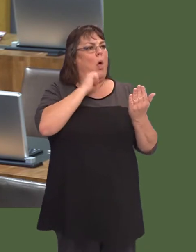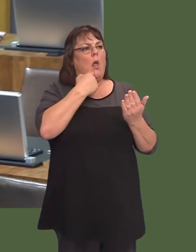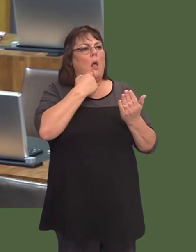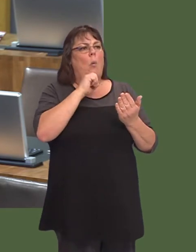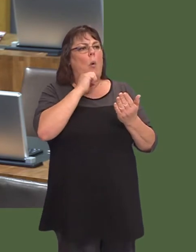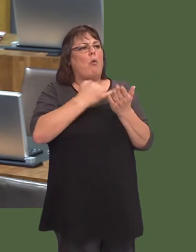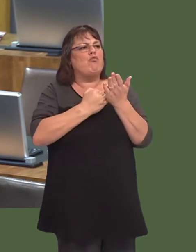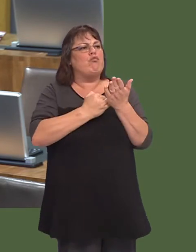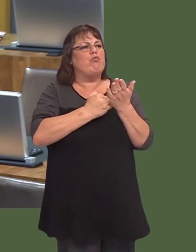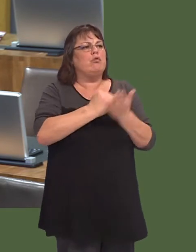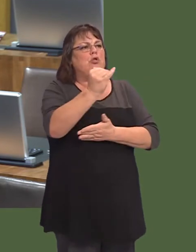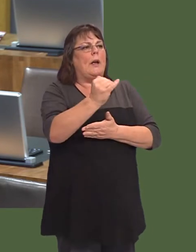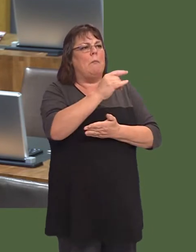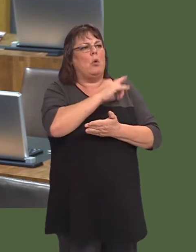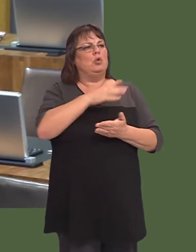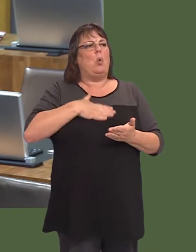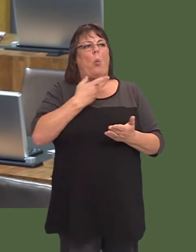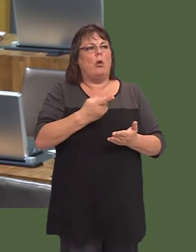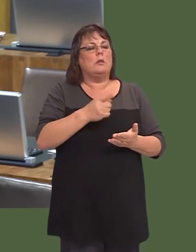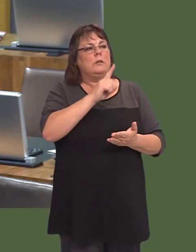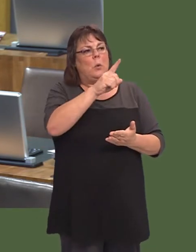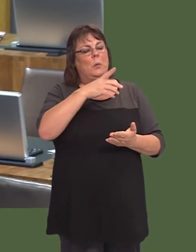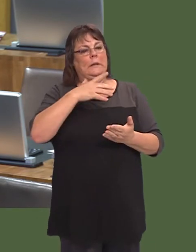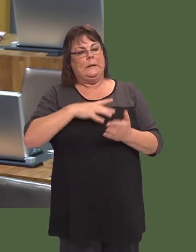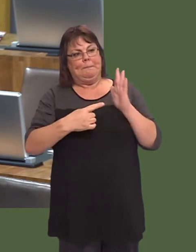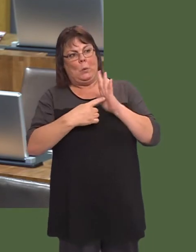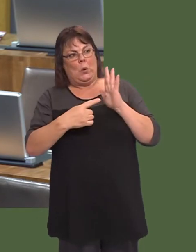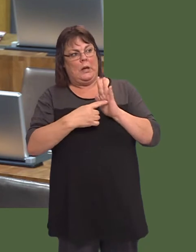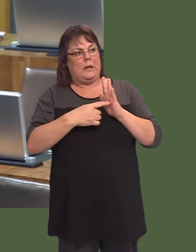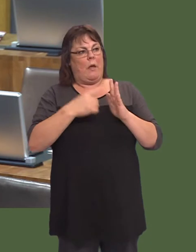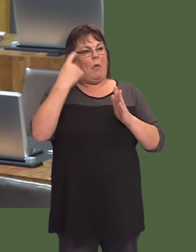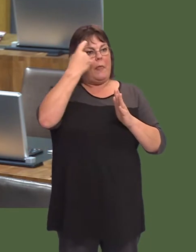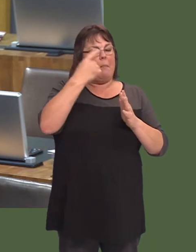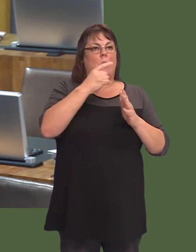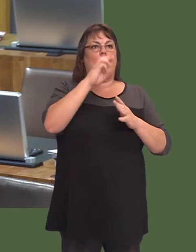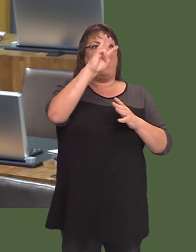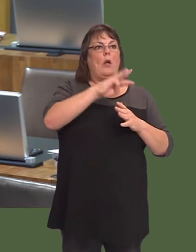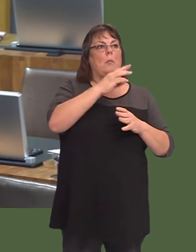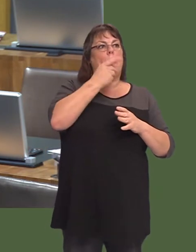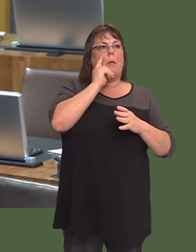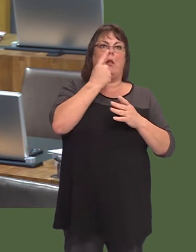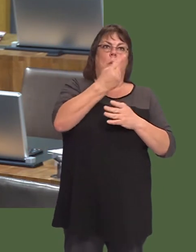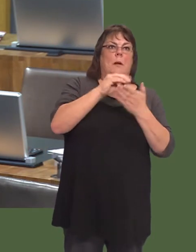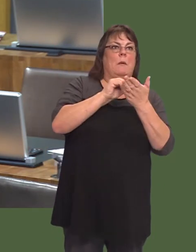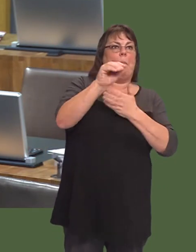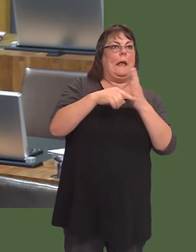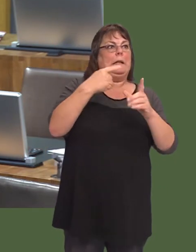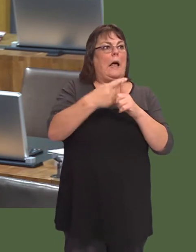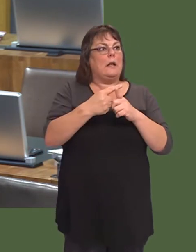We donít have an objection in principle, but we have to make sure that any project takes into account the interests of Welsh taxpayers and is able to demonstrate very